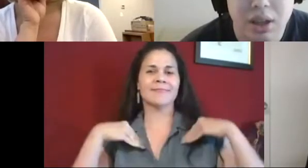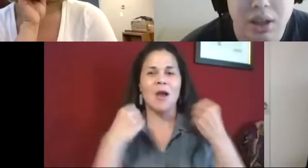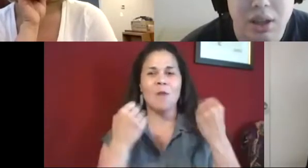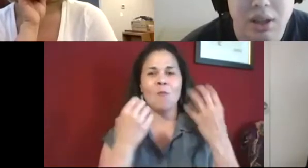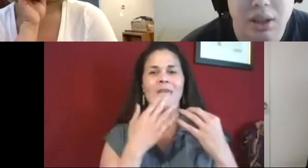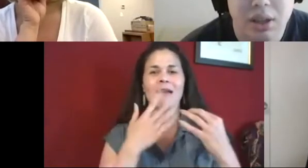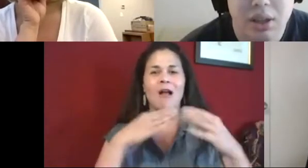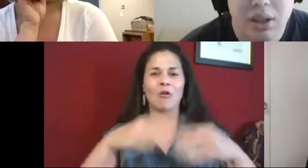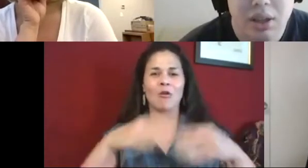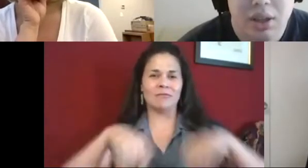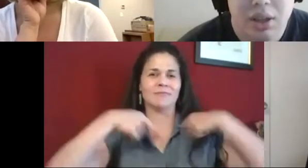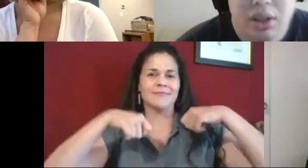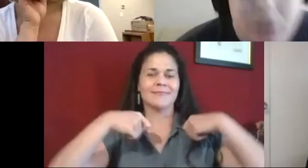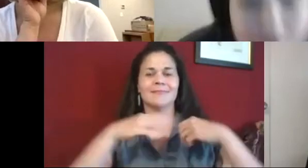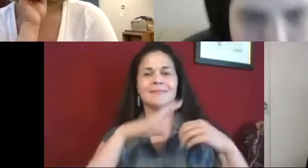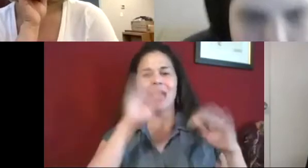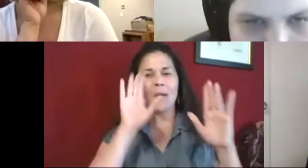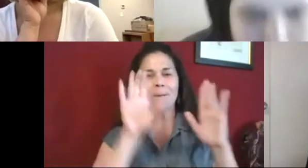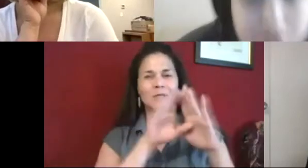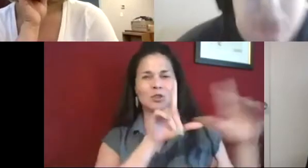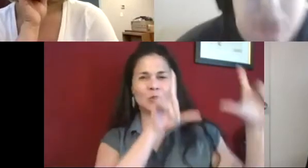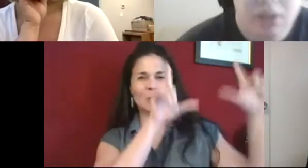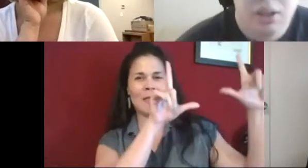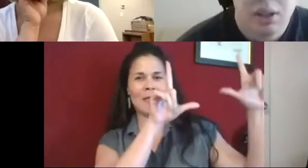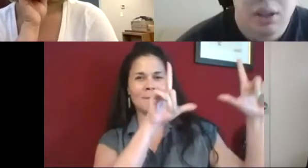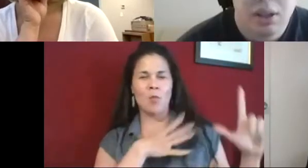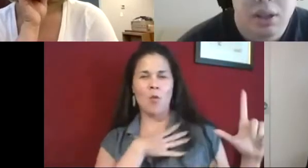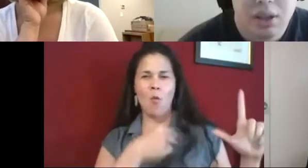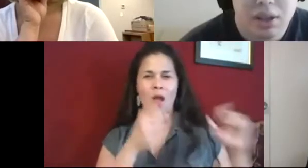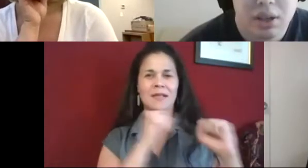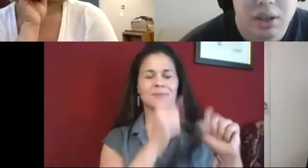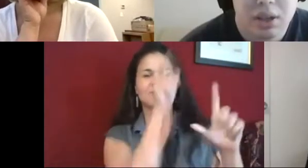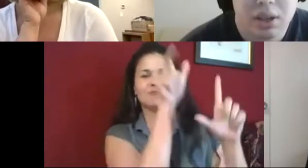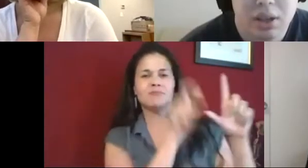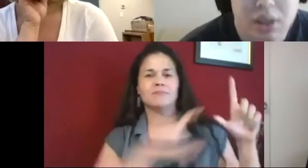over my left shoulder, I have a multicolored blanket and let us above